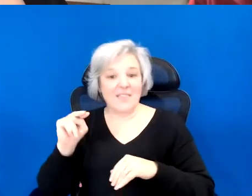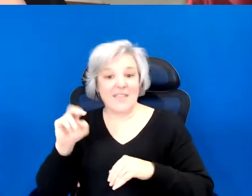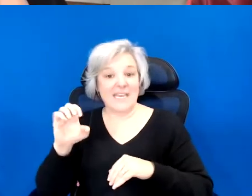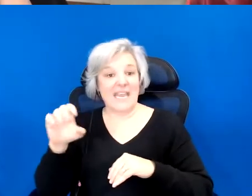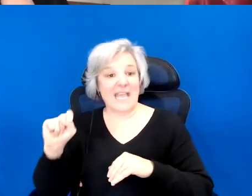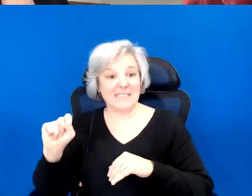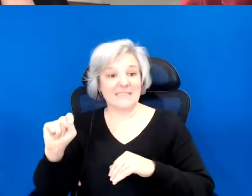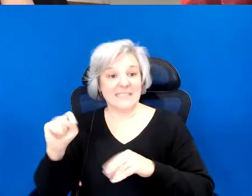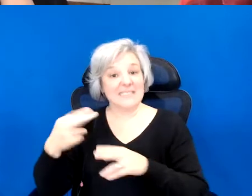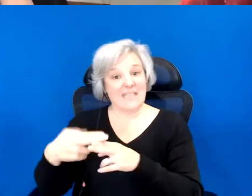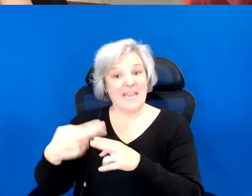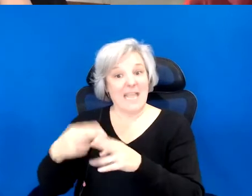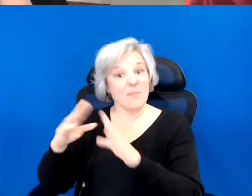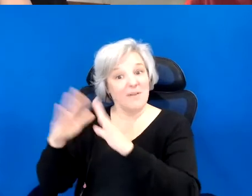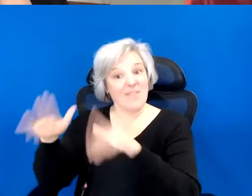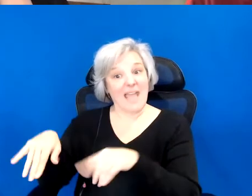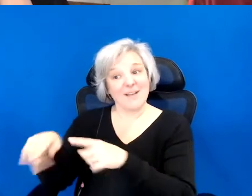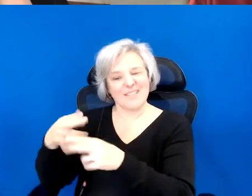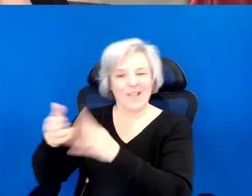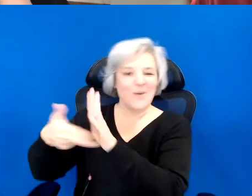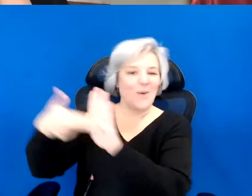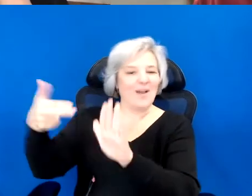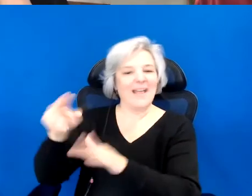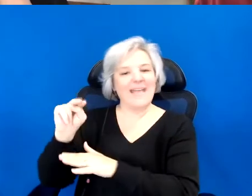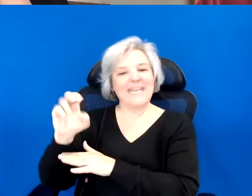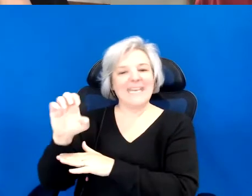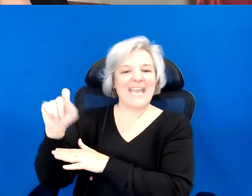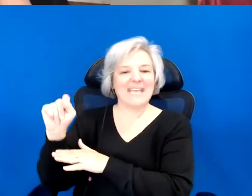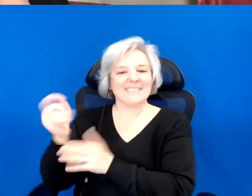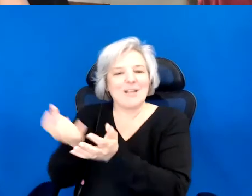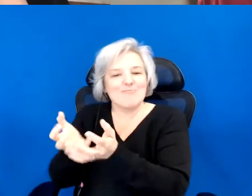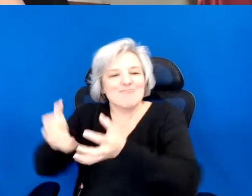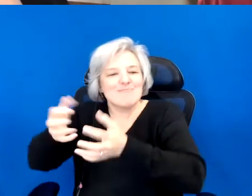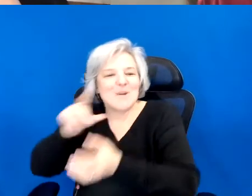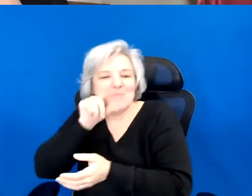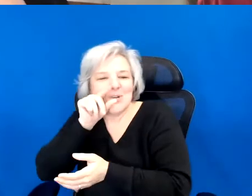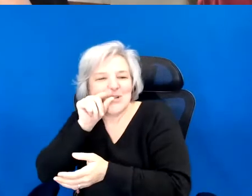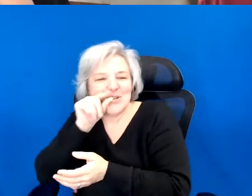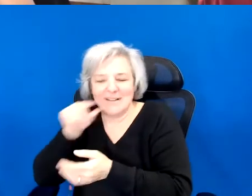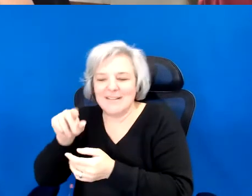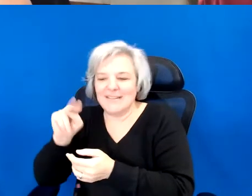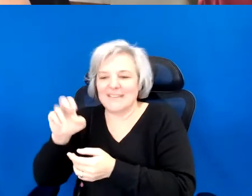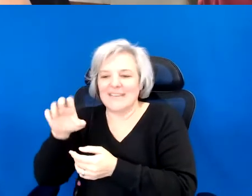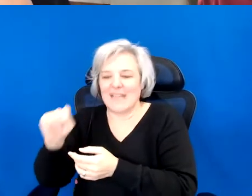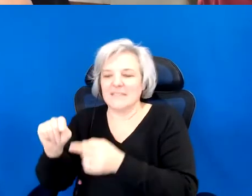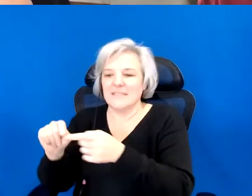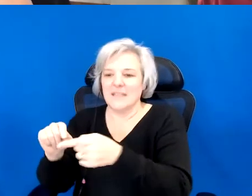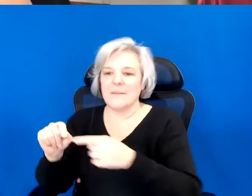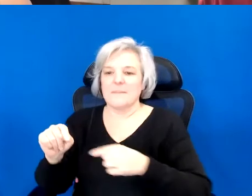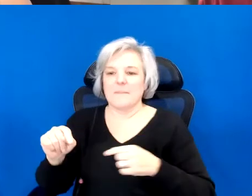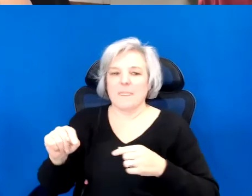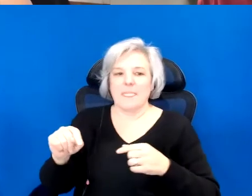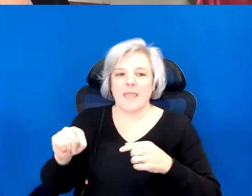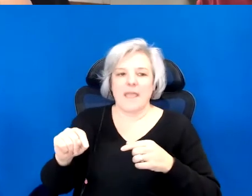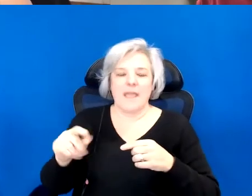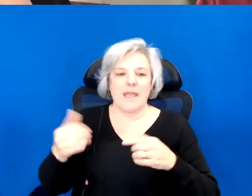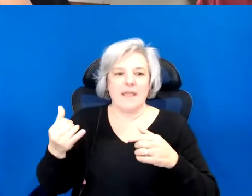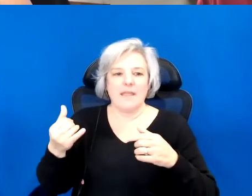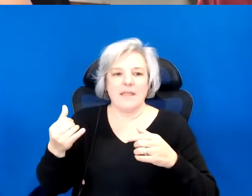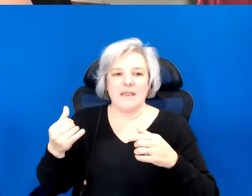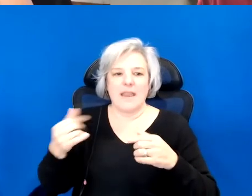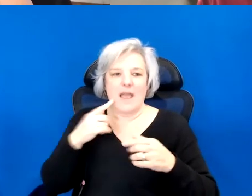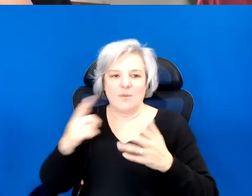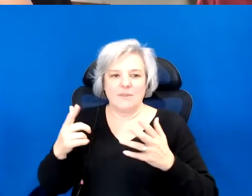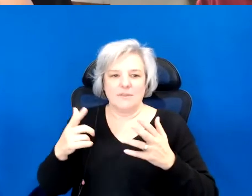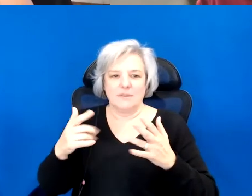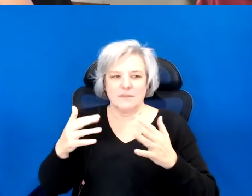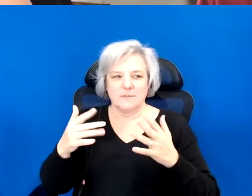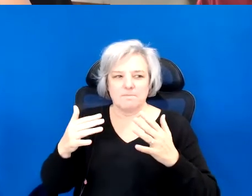the house, but I didn't know it. And it was built by meaty family in early